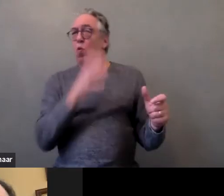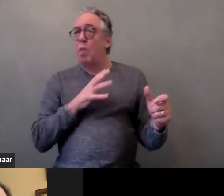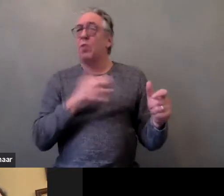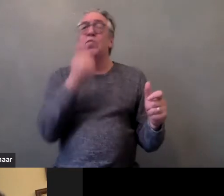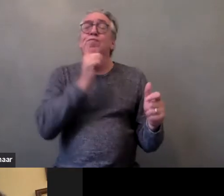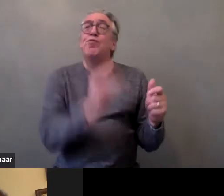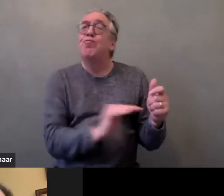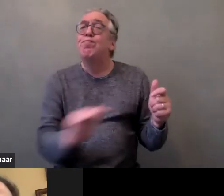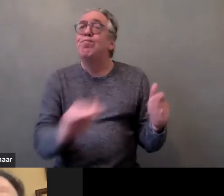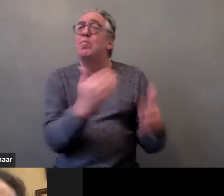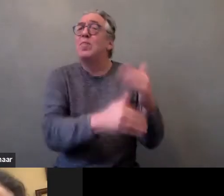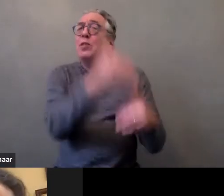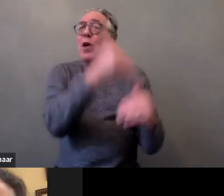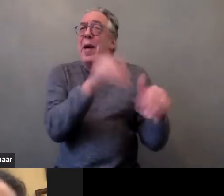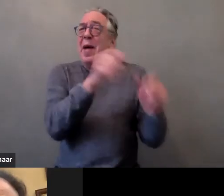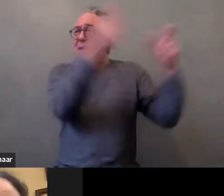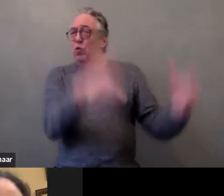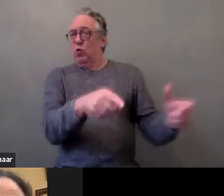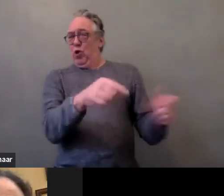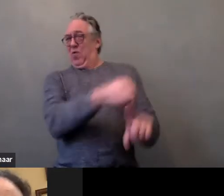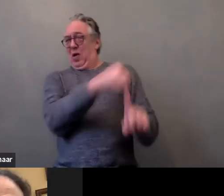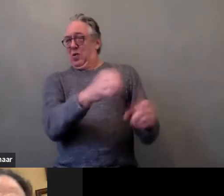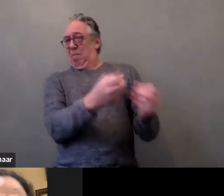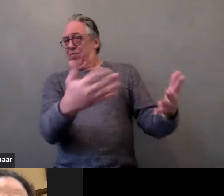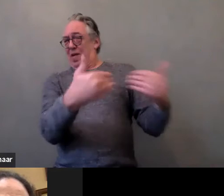So now we go to my country, to Spain and my organization,